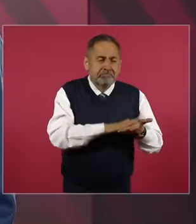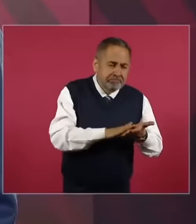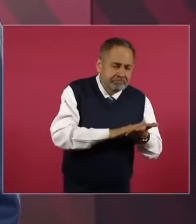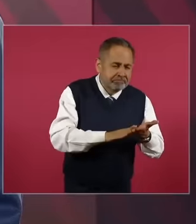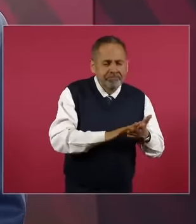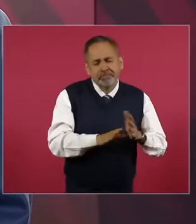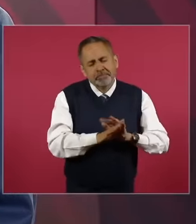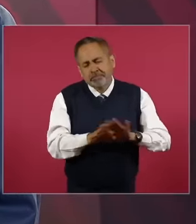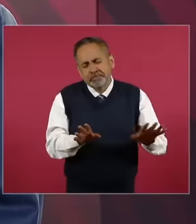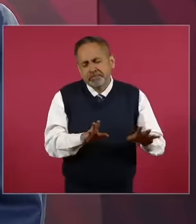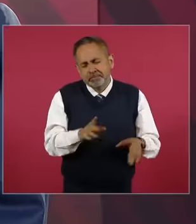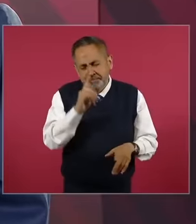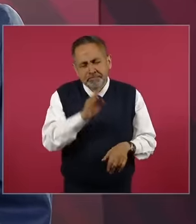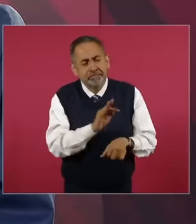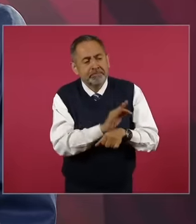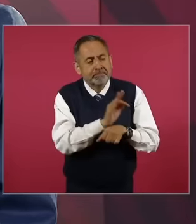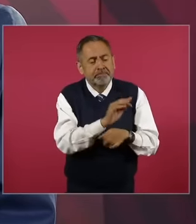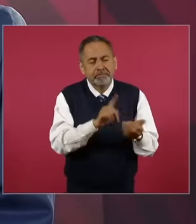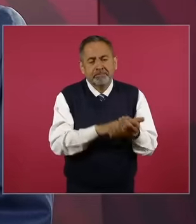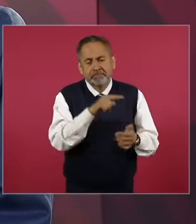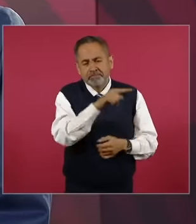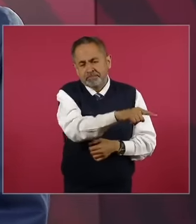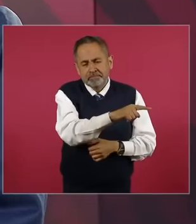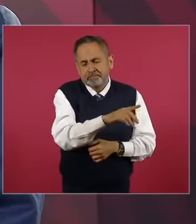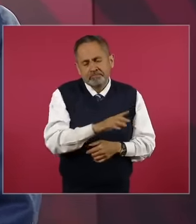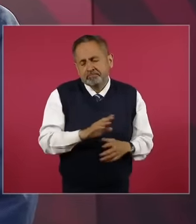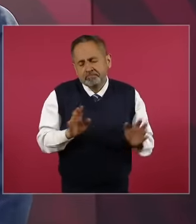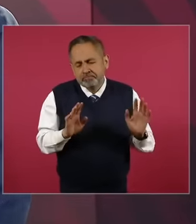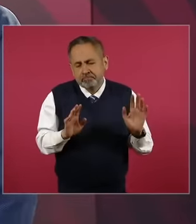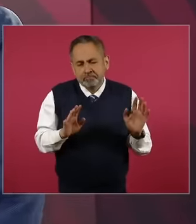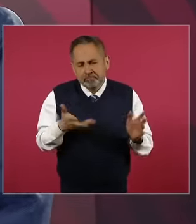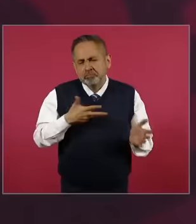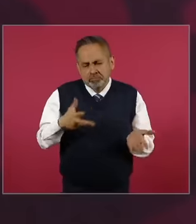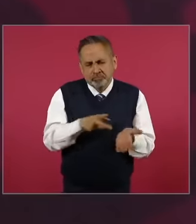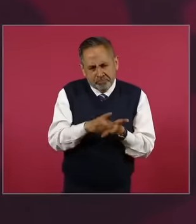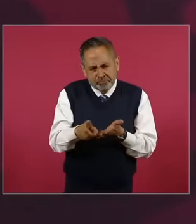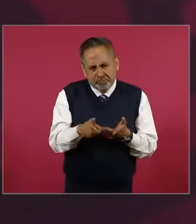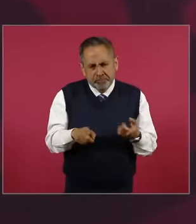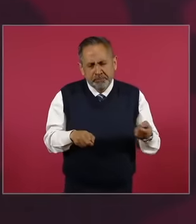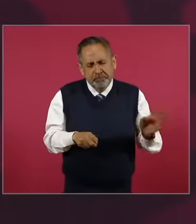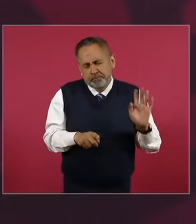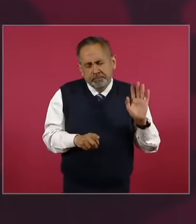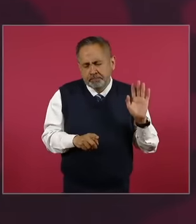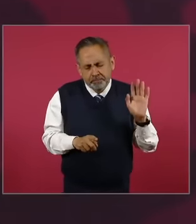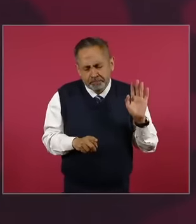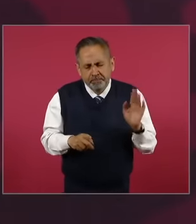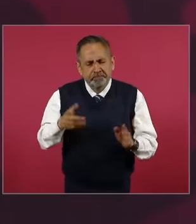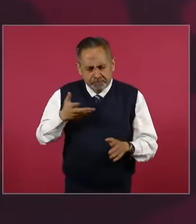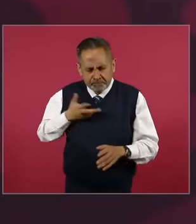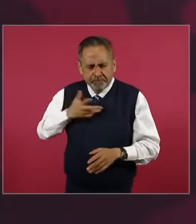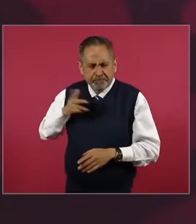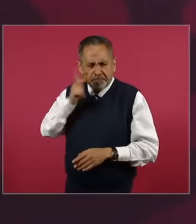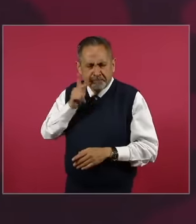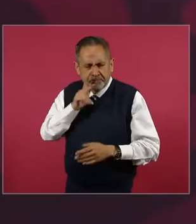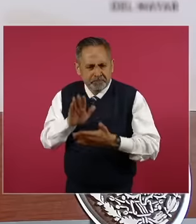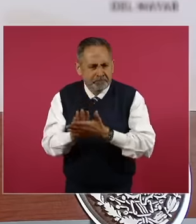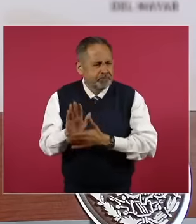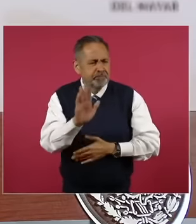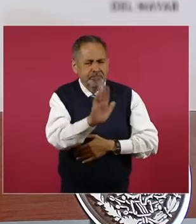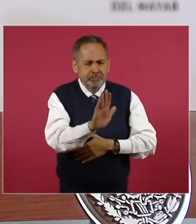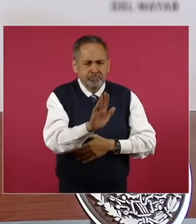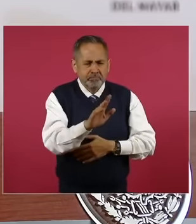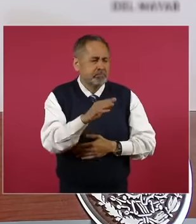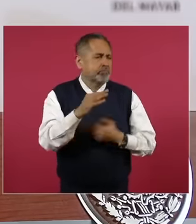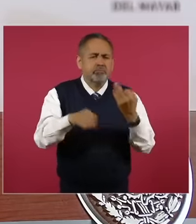defense as all large taxpayers and all